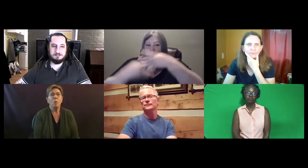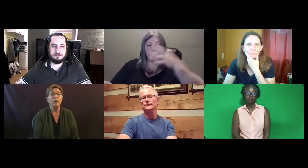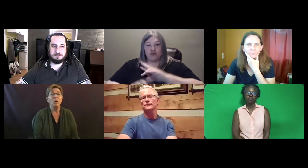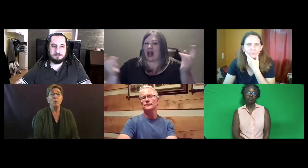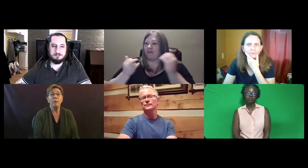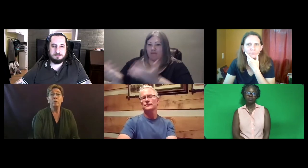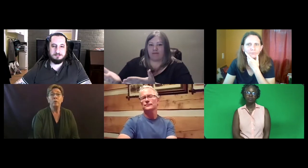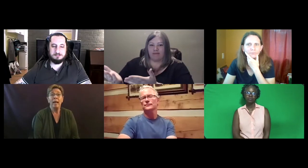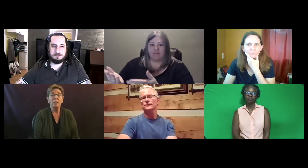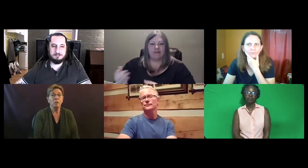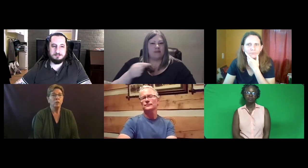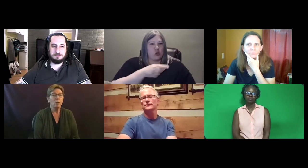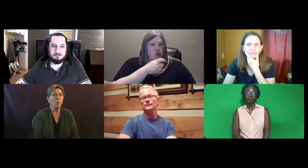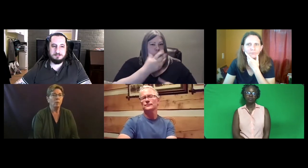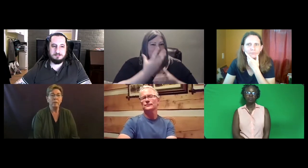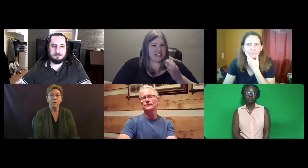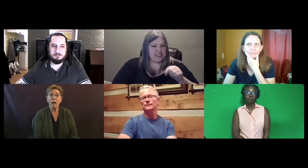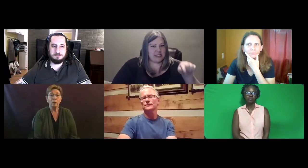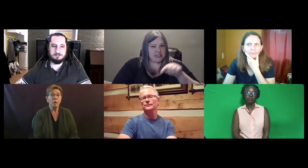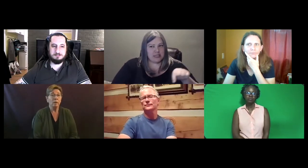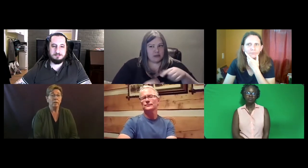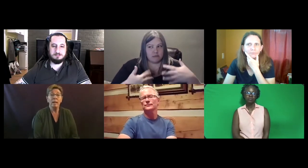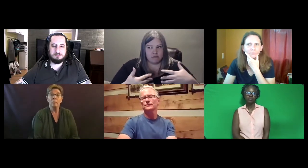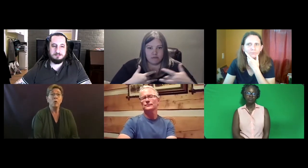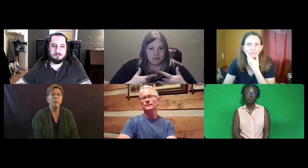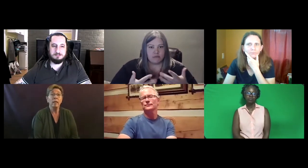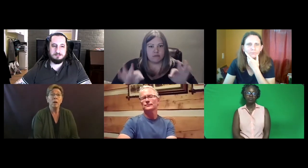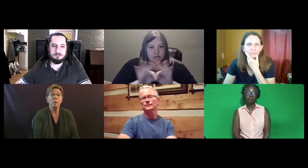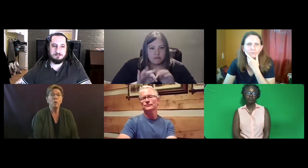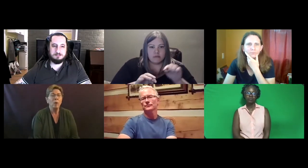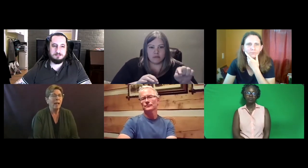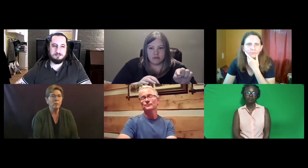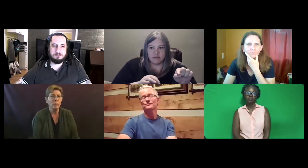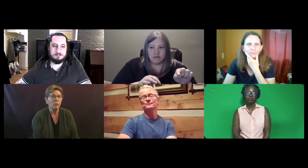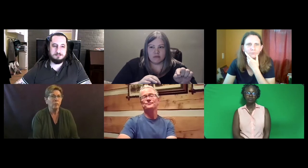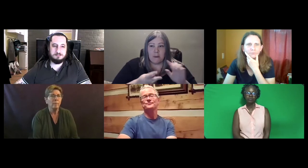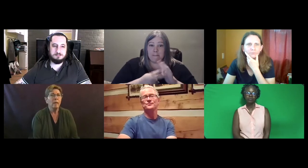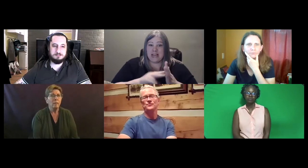We know people who answer, you know, we've got their names. You know who they are. But who haven't we heard from?